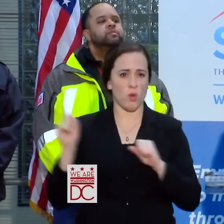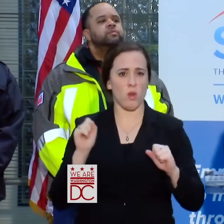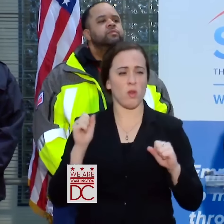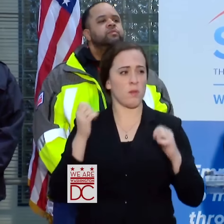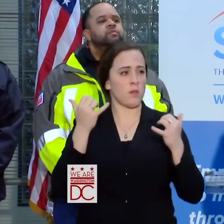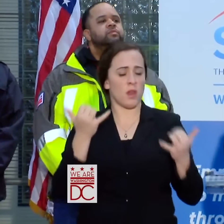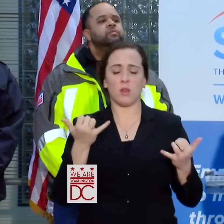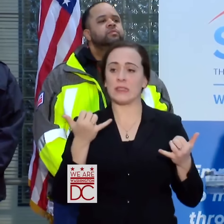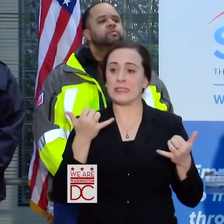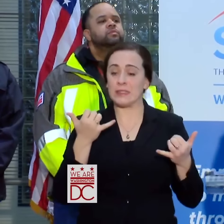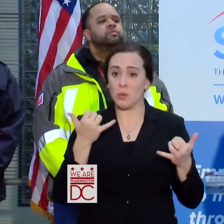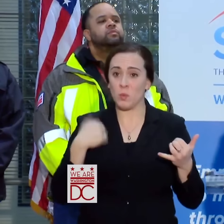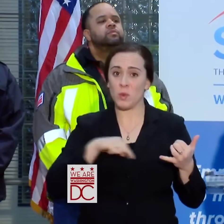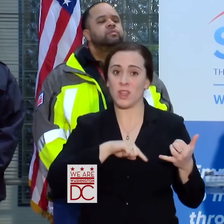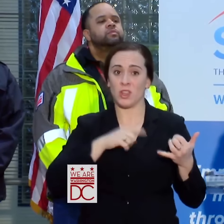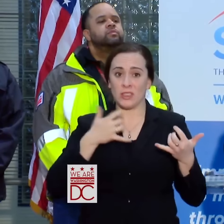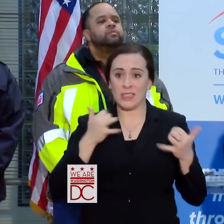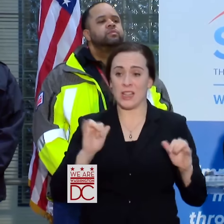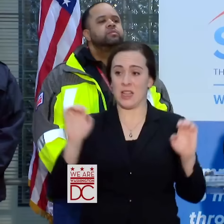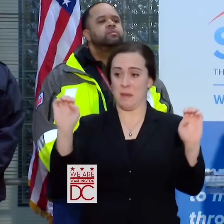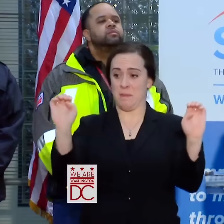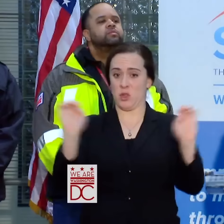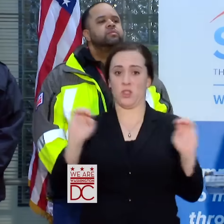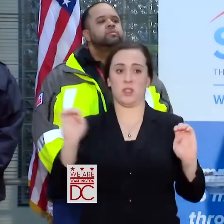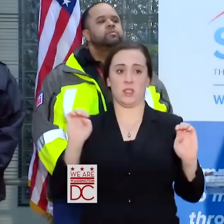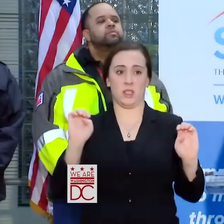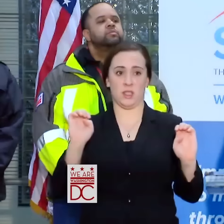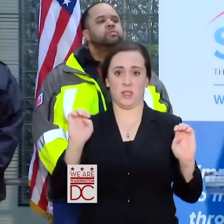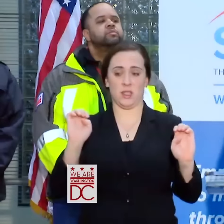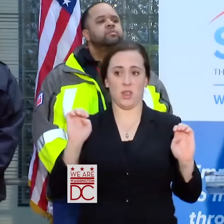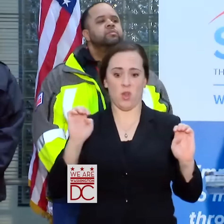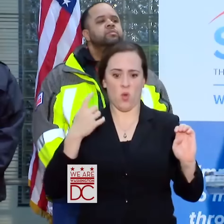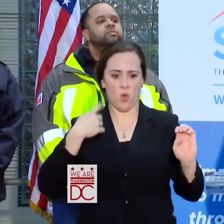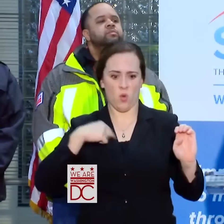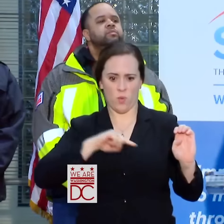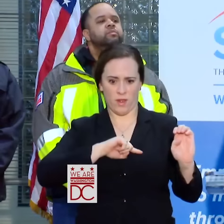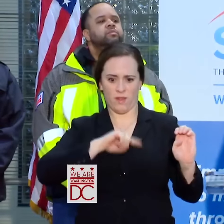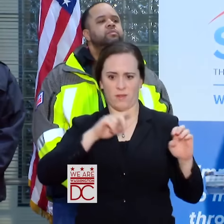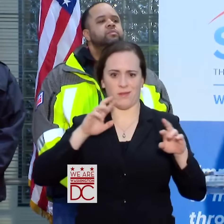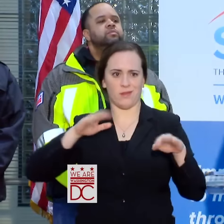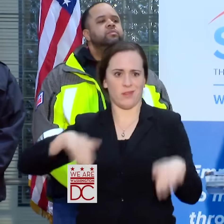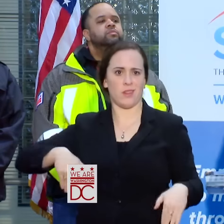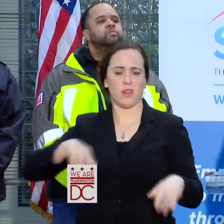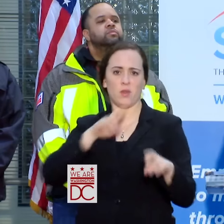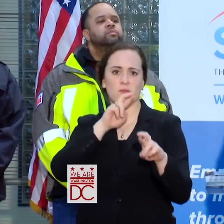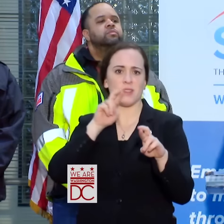STILL IN THE EMERGENT PHASE. WE HAVEN'T GOTTEN TO THE RESPONSE PHASE AS WE LOOK AT IT FROM EMERGENCIES.